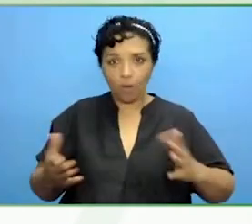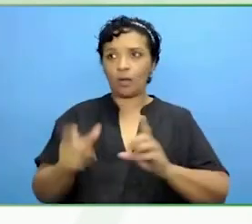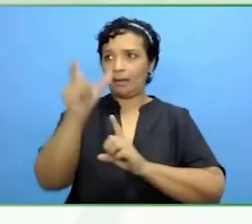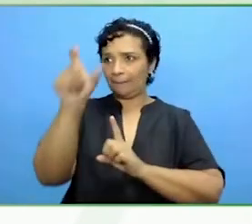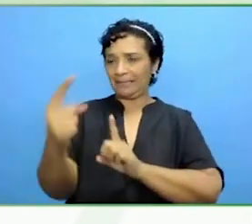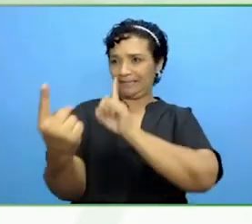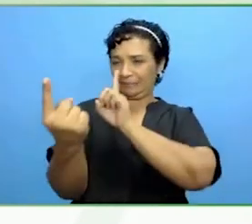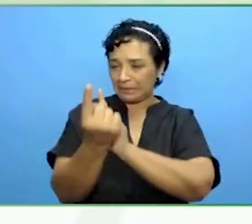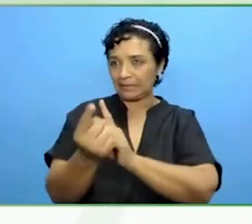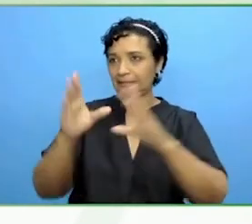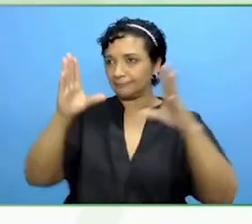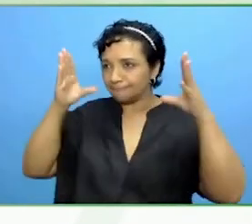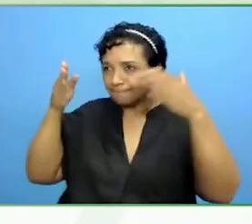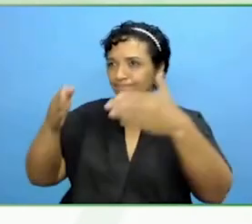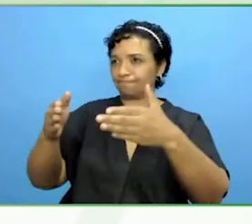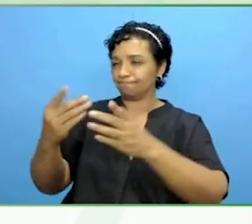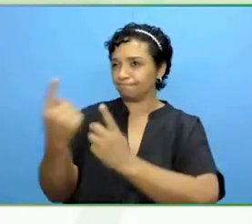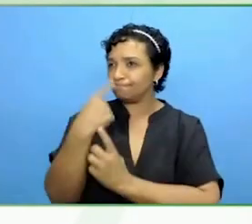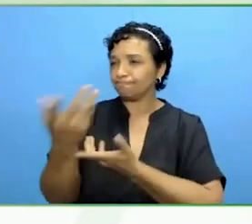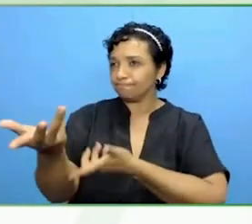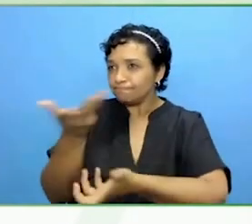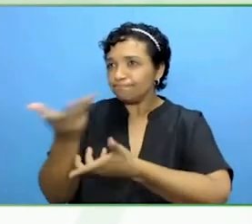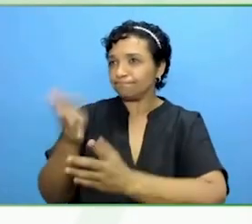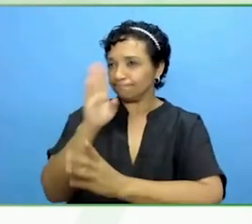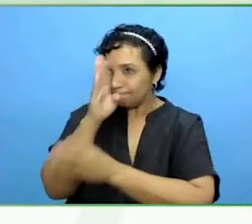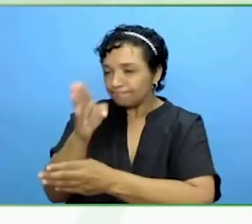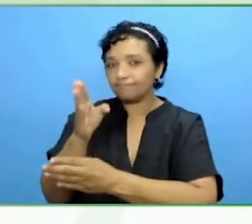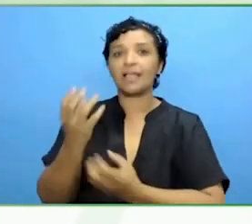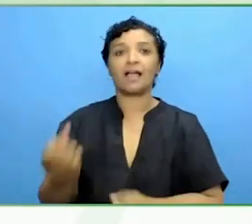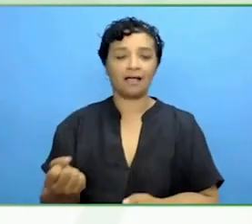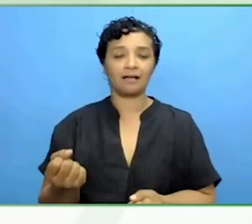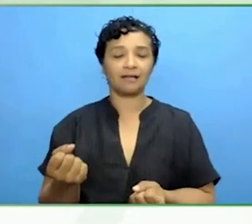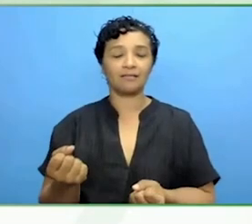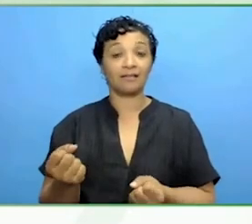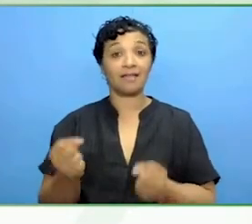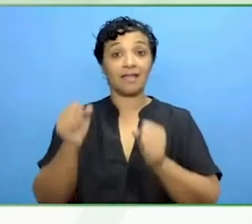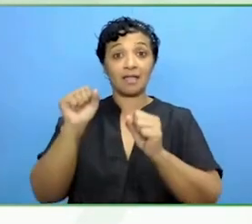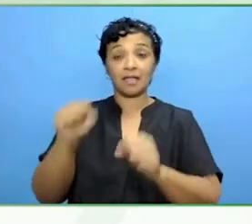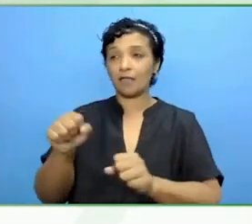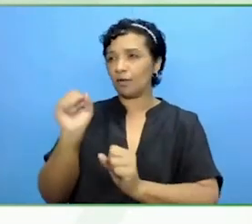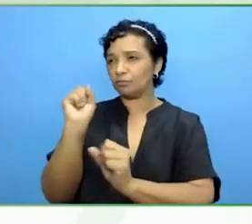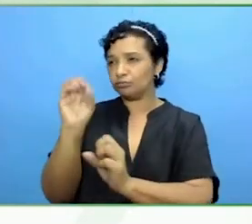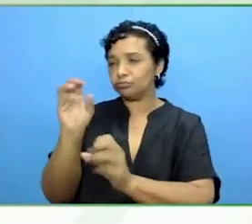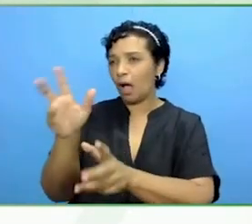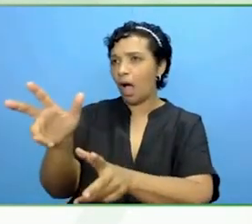group that you're talking with. You can really listen to them actively, hear what they have to